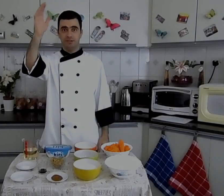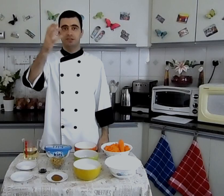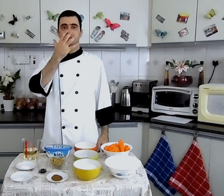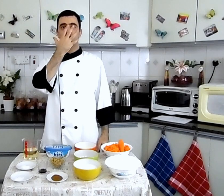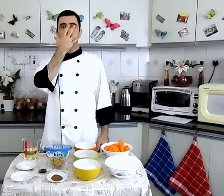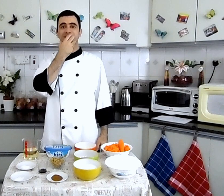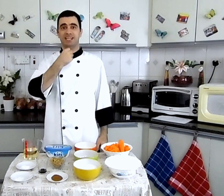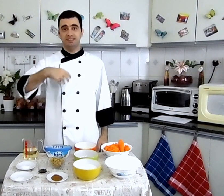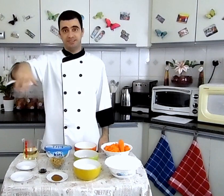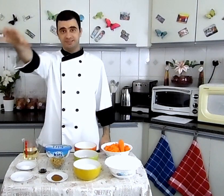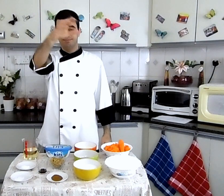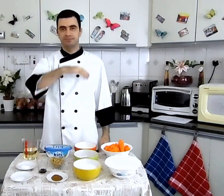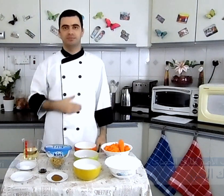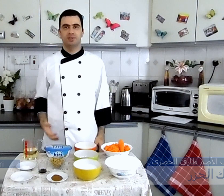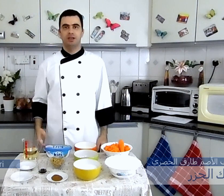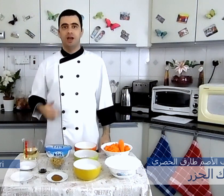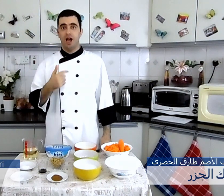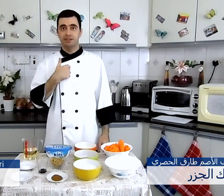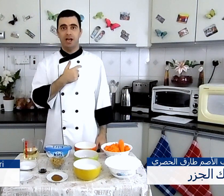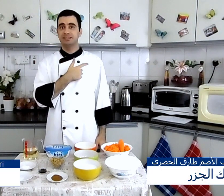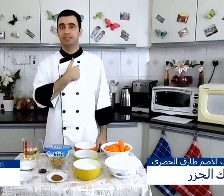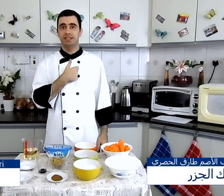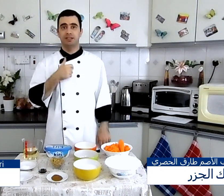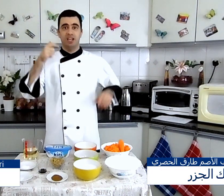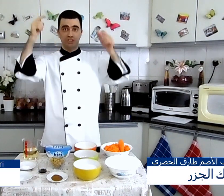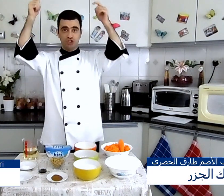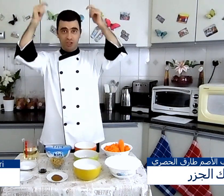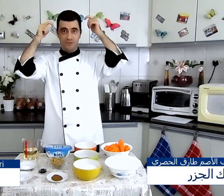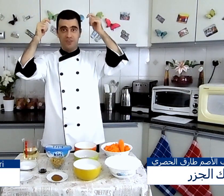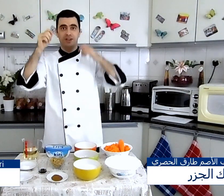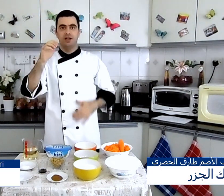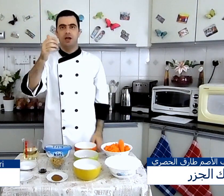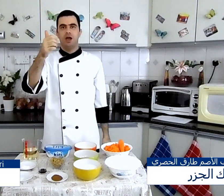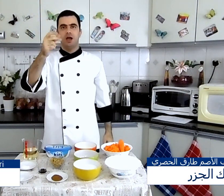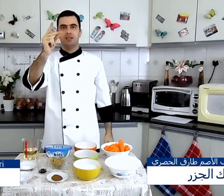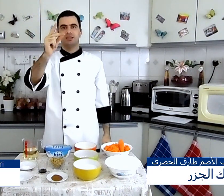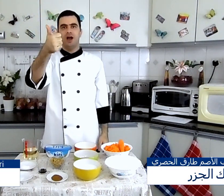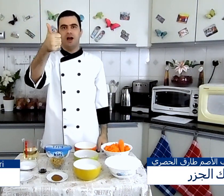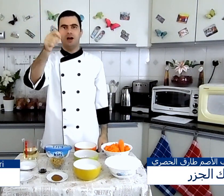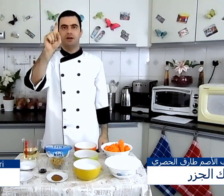Hello everyone, مرحباً جميعاً My name is Chef Tarek Hosari أنا اسمي الشيف طارق الحصري